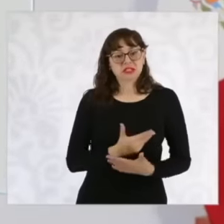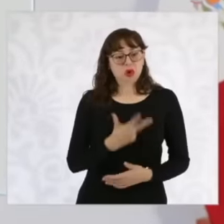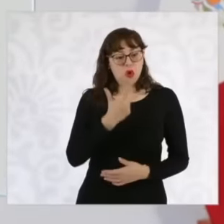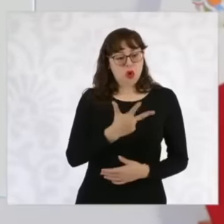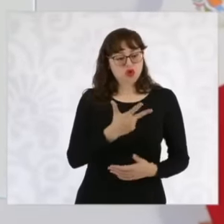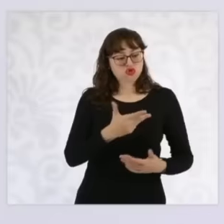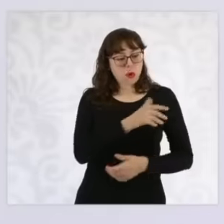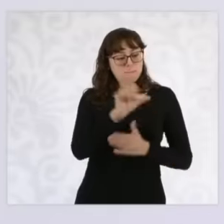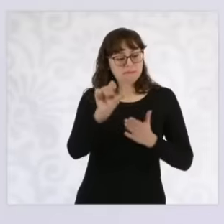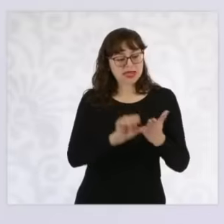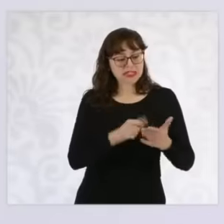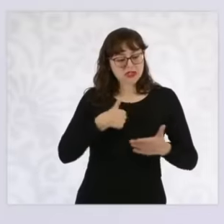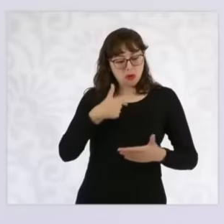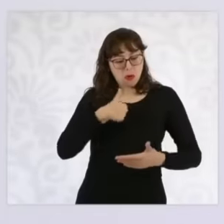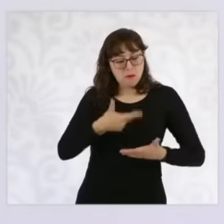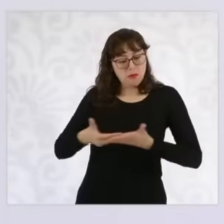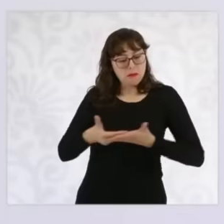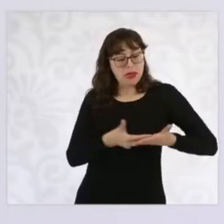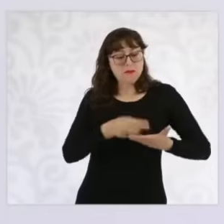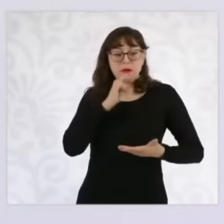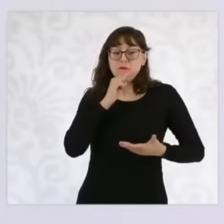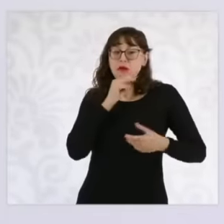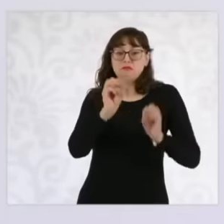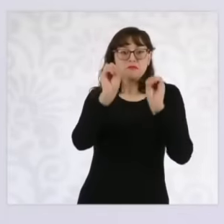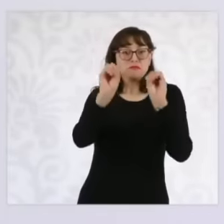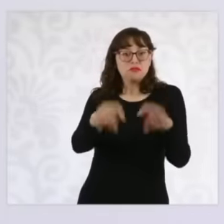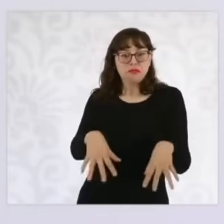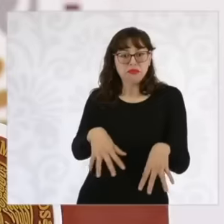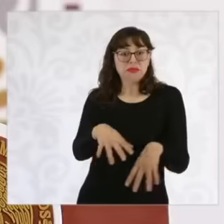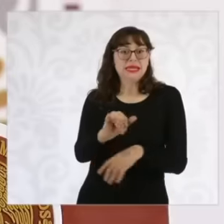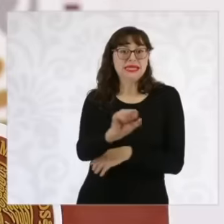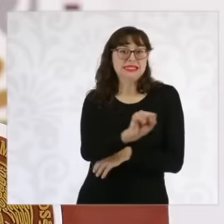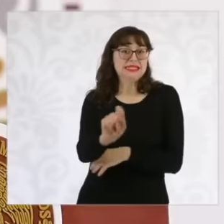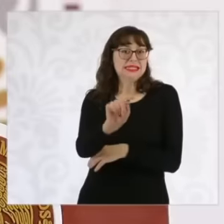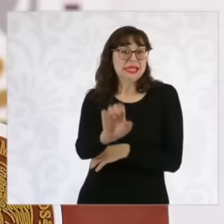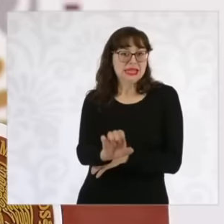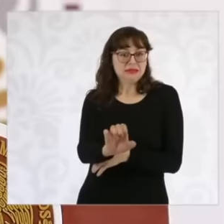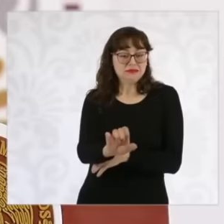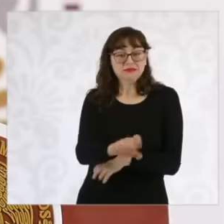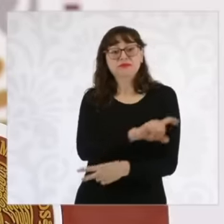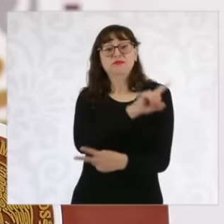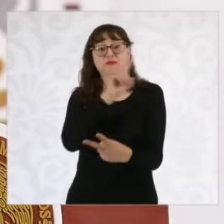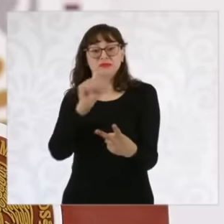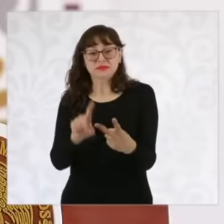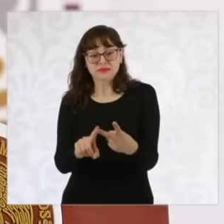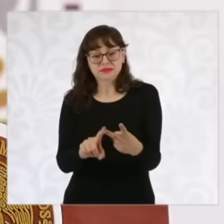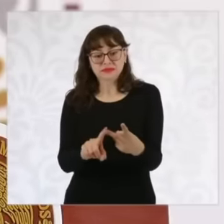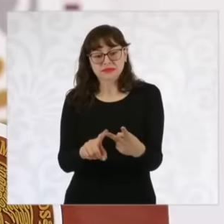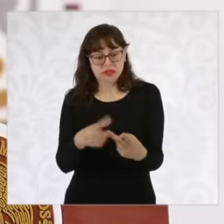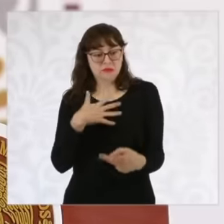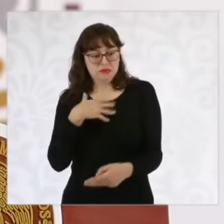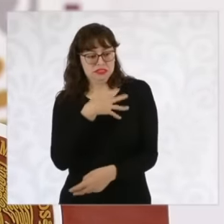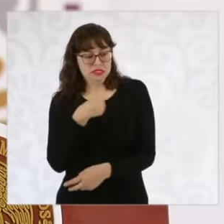social security daycare But more than daycare because daycare means taking care of the children